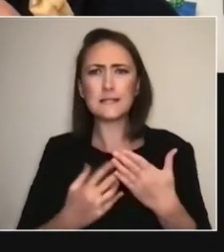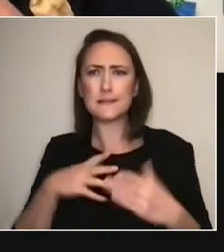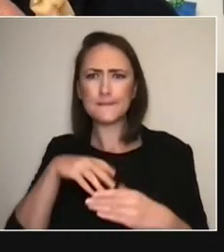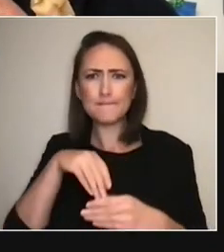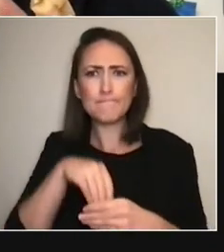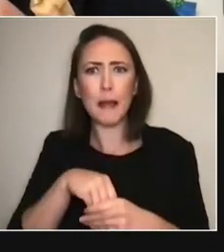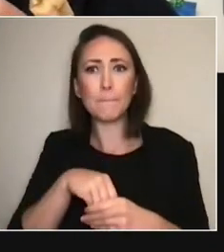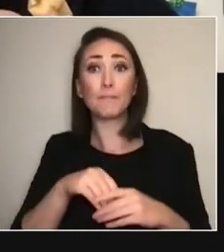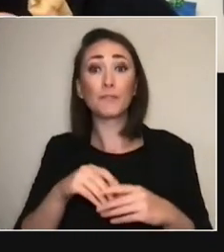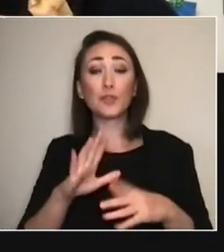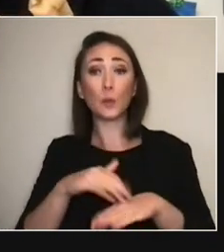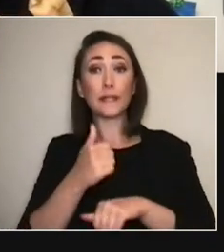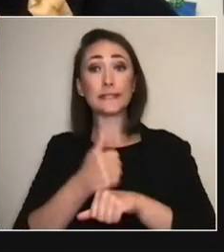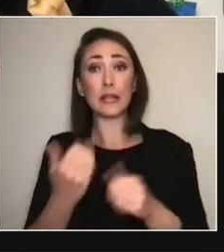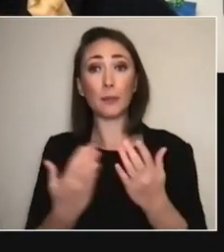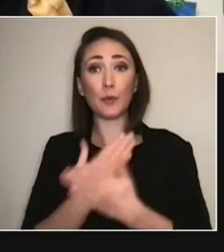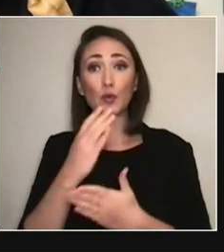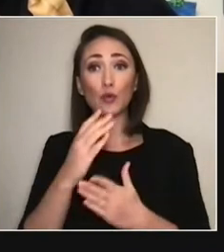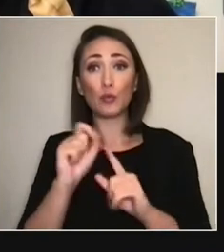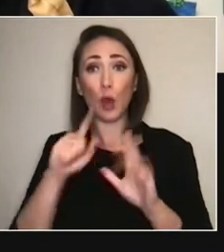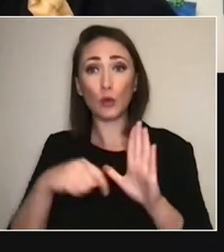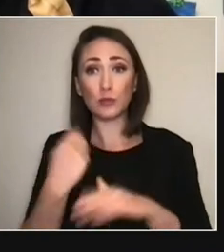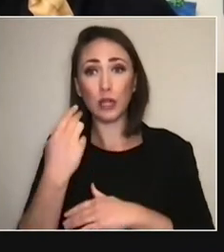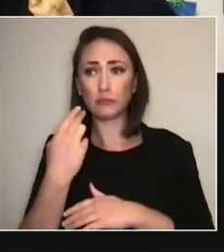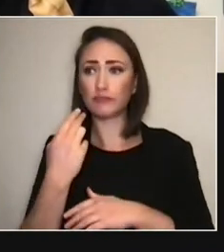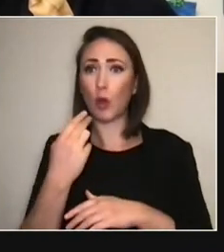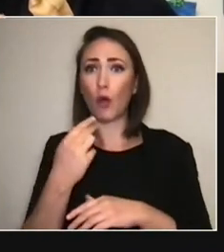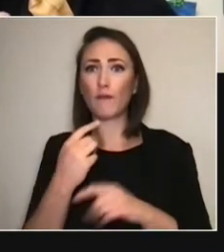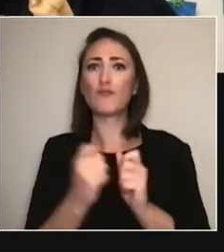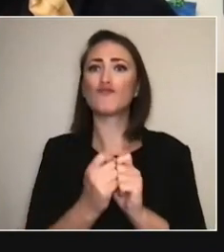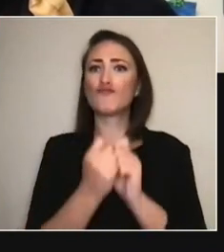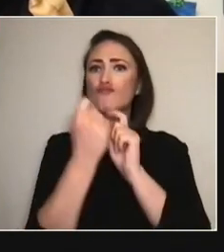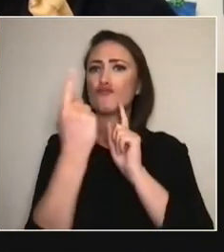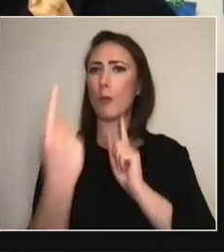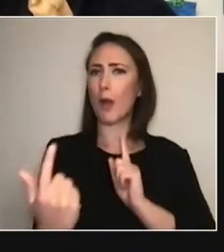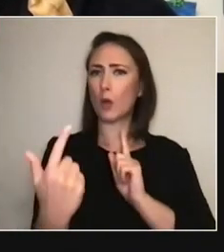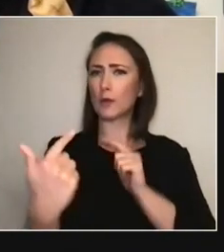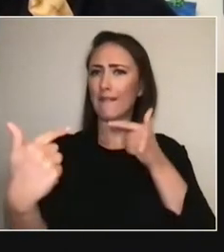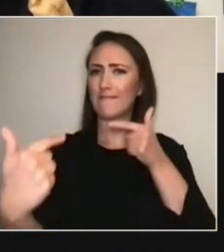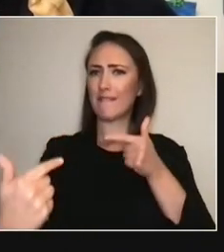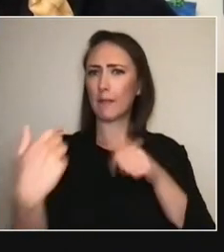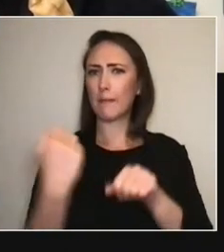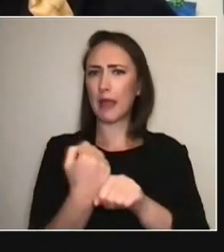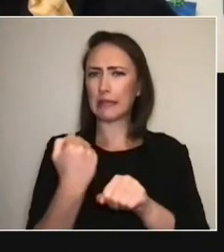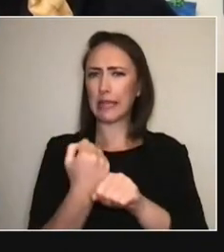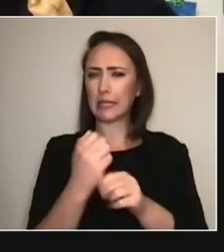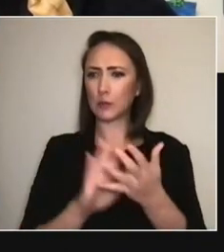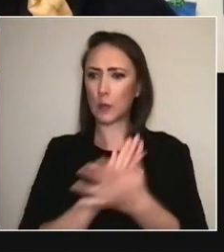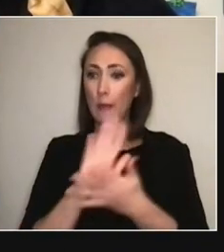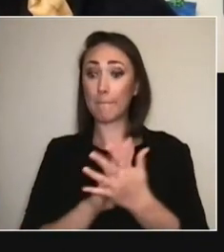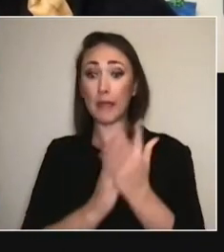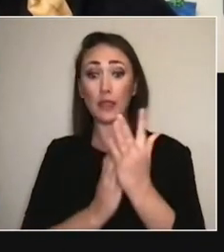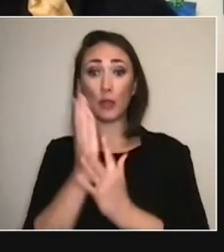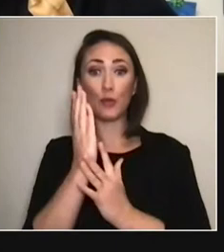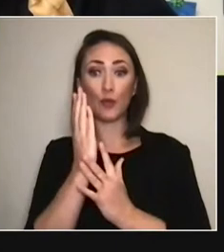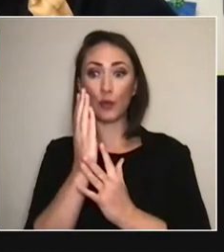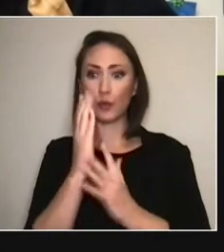So, in the autumn, in and amidst several of the tiers of lockdown that we were facing here and they were facing there,